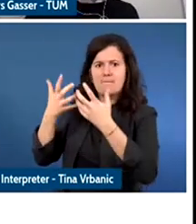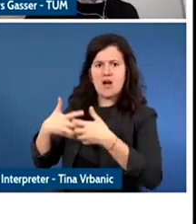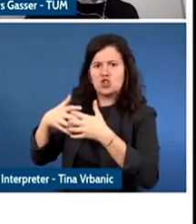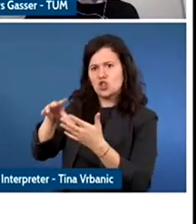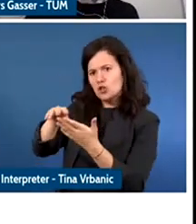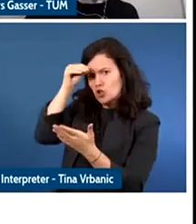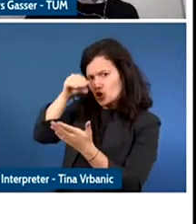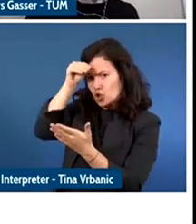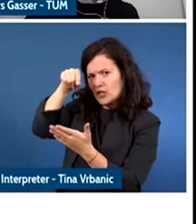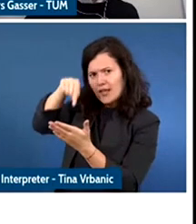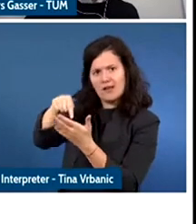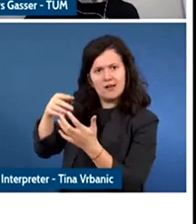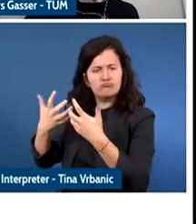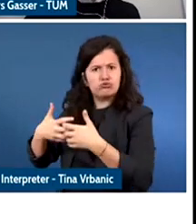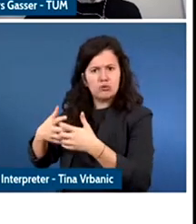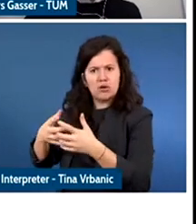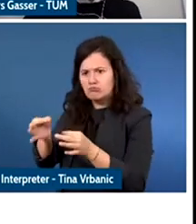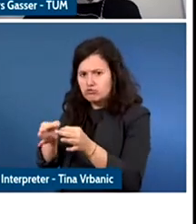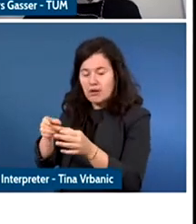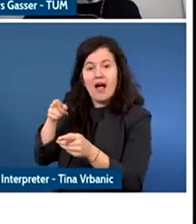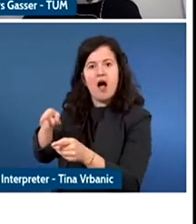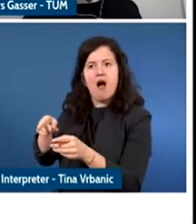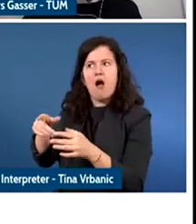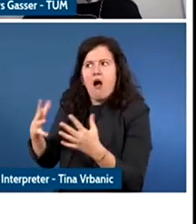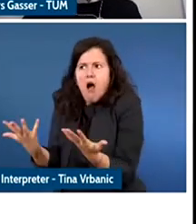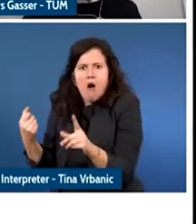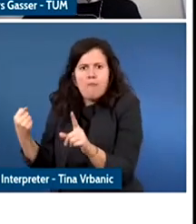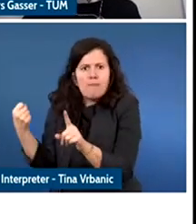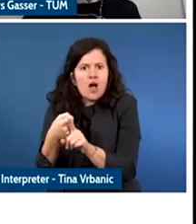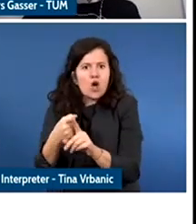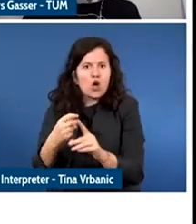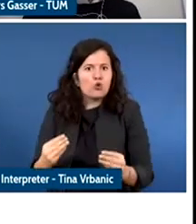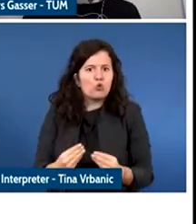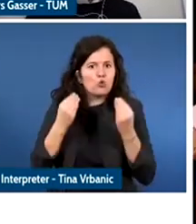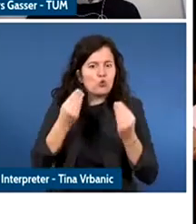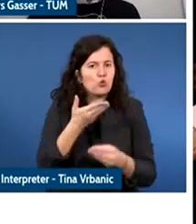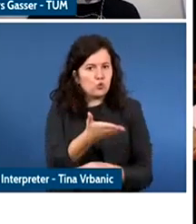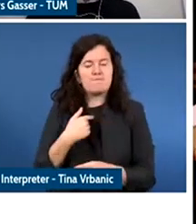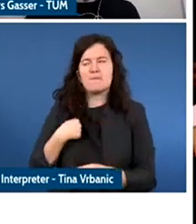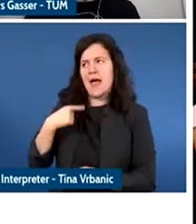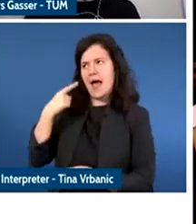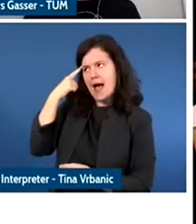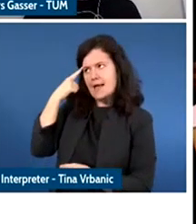I would like highlight three challenges.